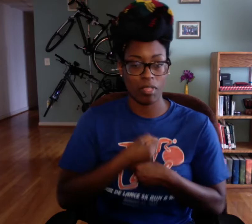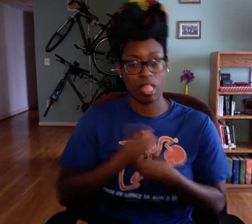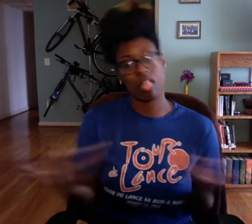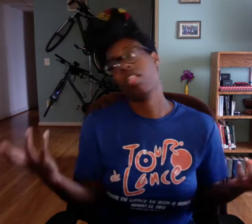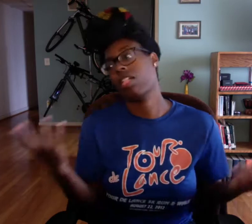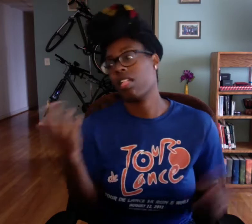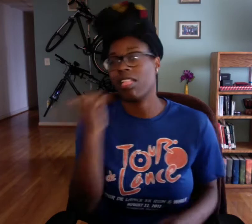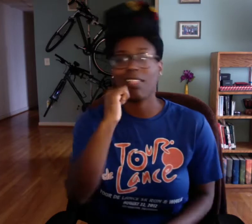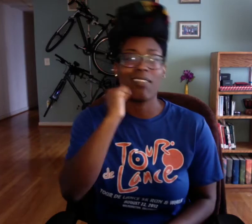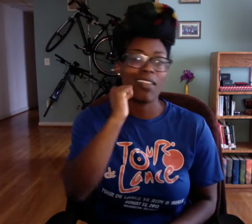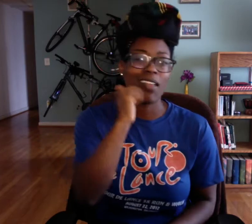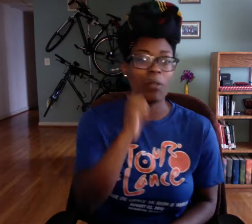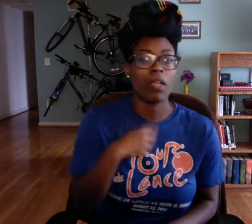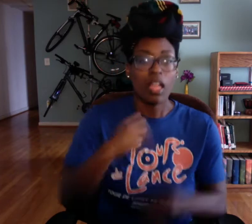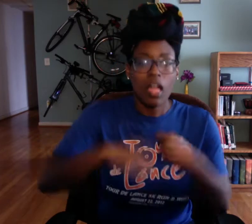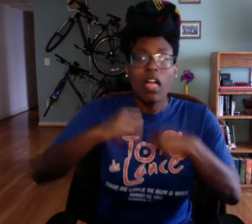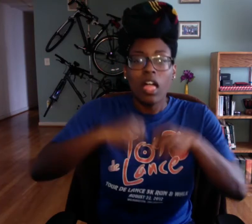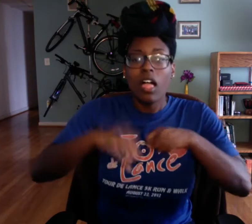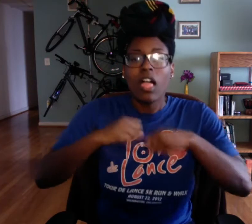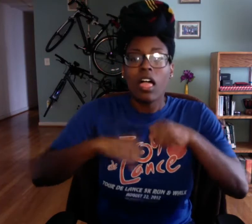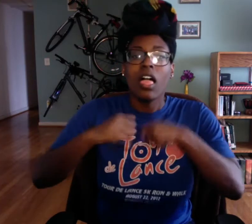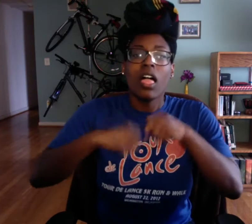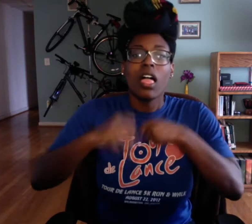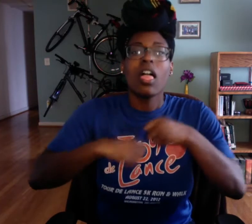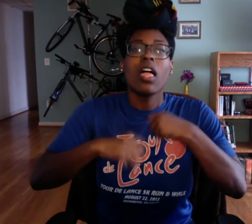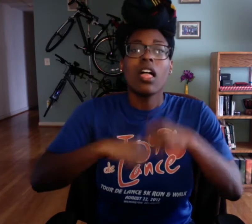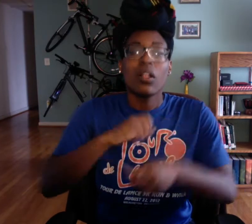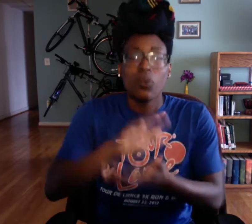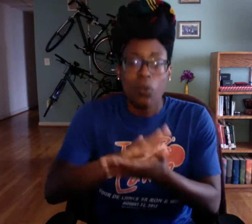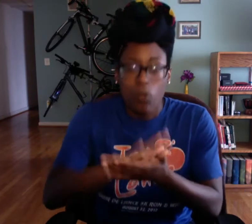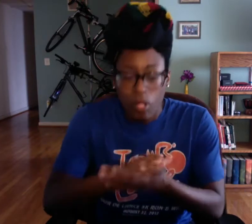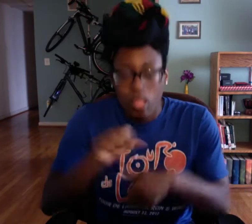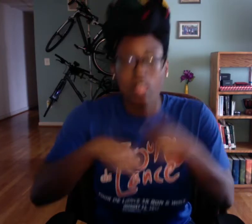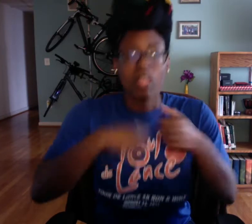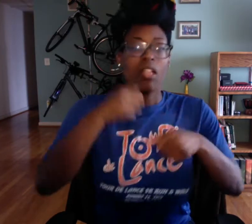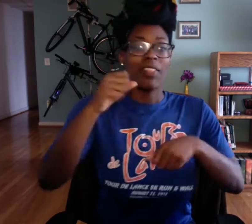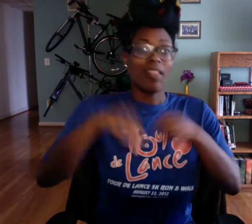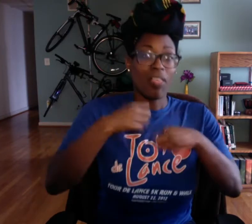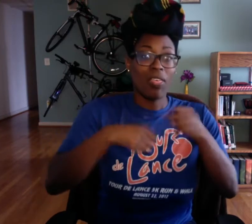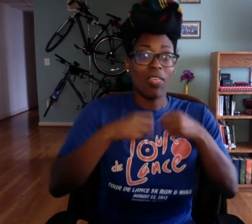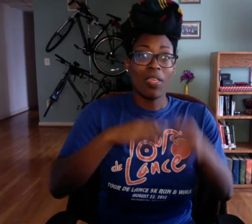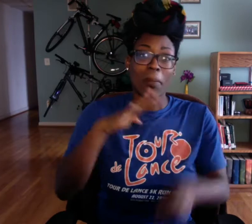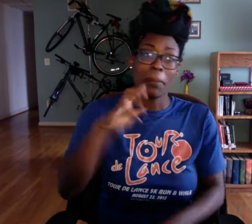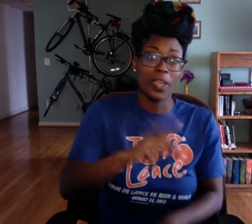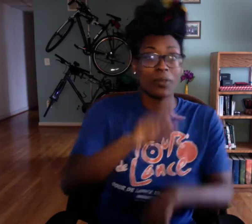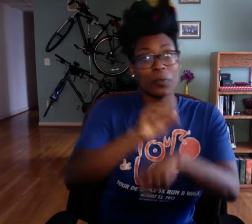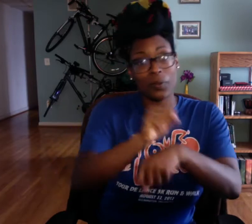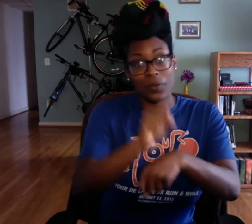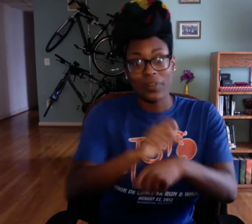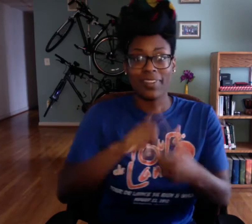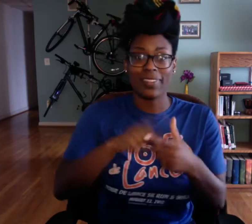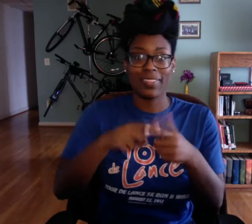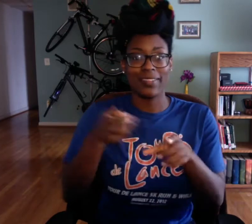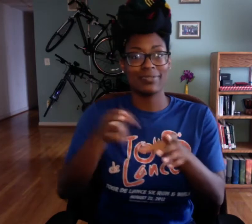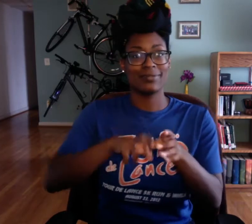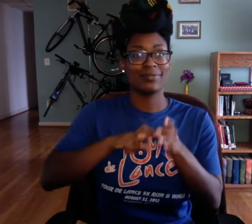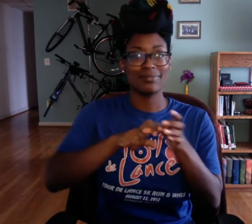But that plan is out the window I would be exhausted biking everyday back to school and then bike back to work then hop in my car and drive home.